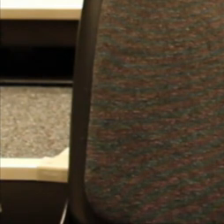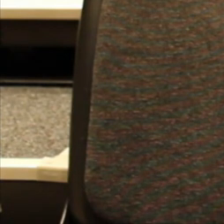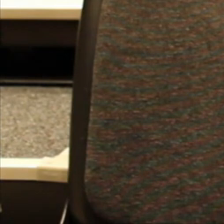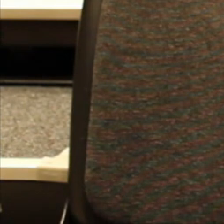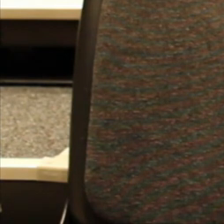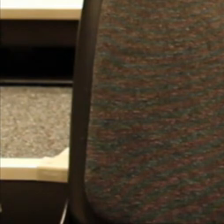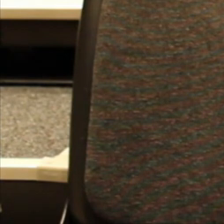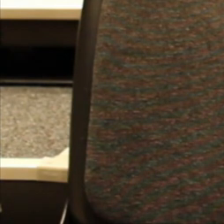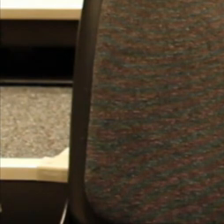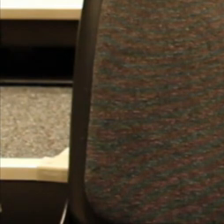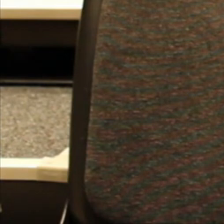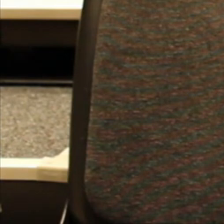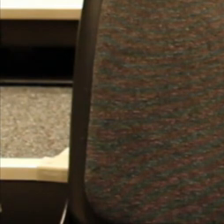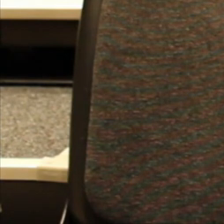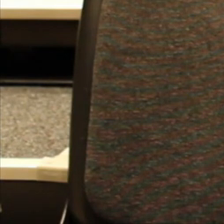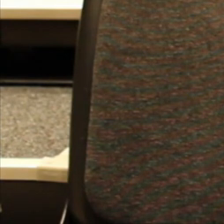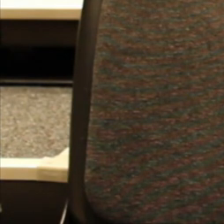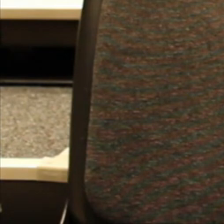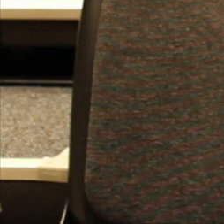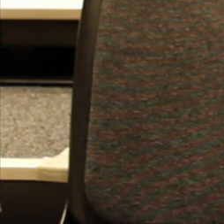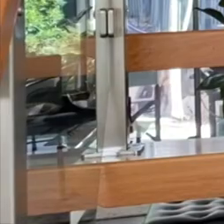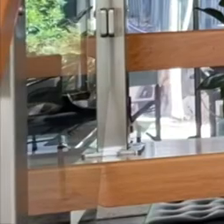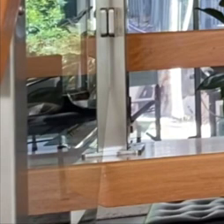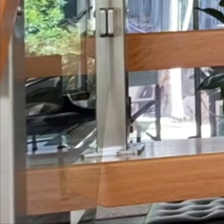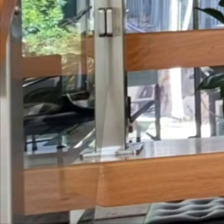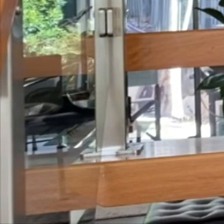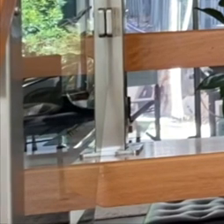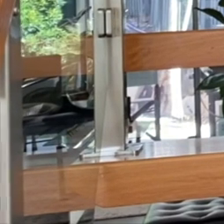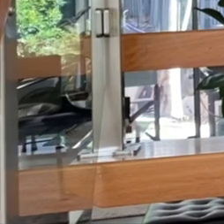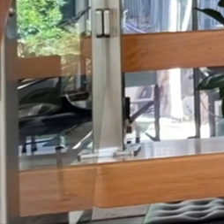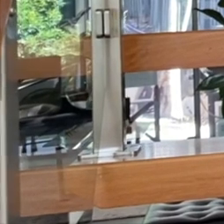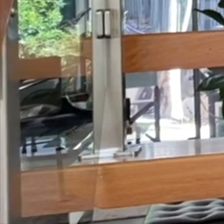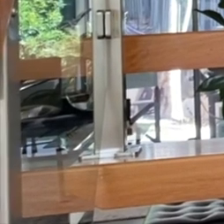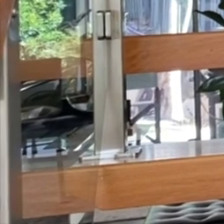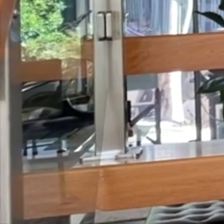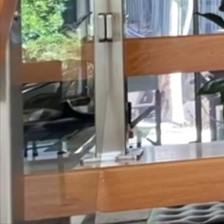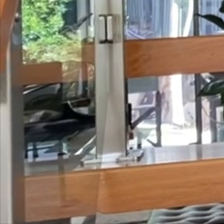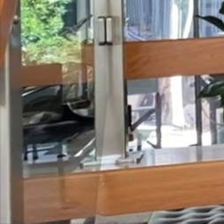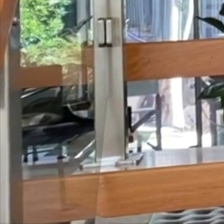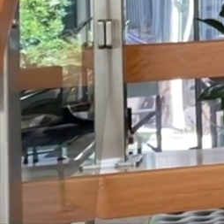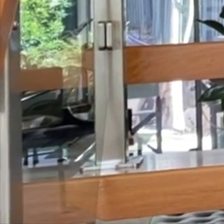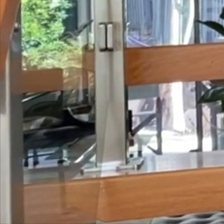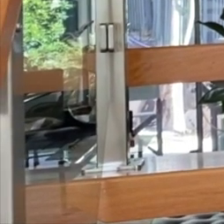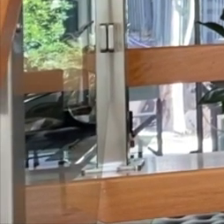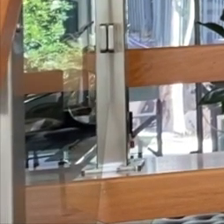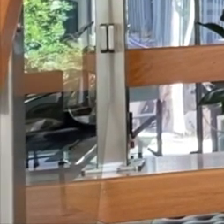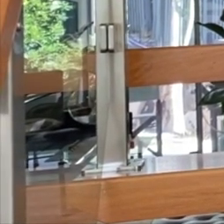'Education and Enthusiasm Award' last year. I'm proud of how productive I've been during quarantine because I know it's, um,